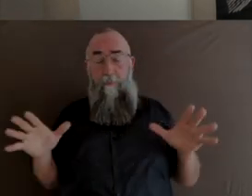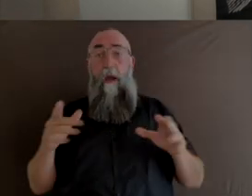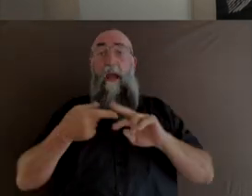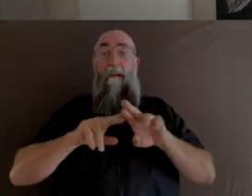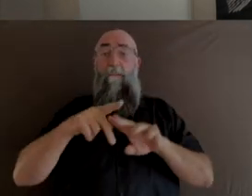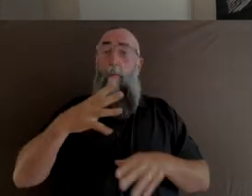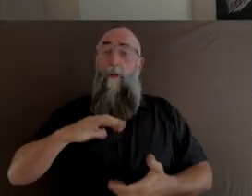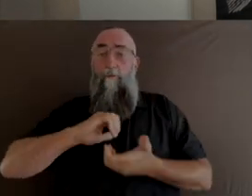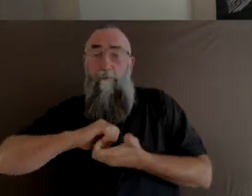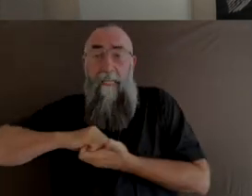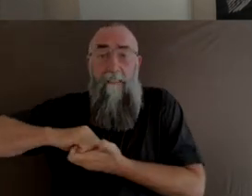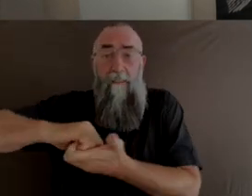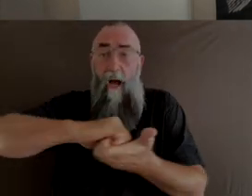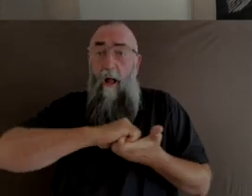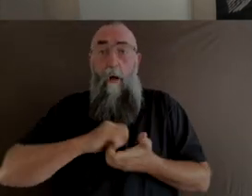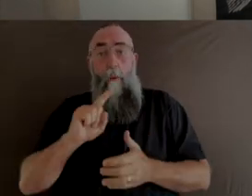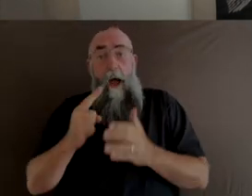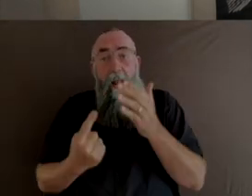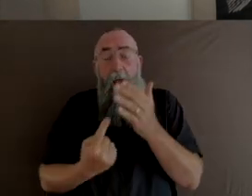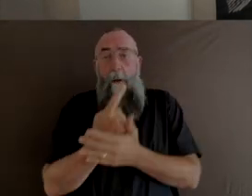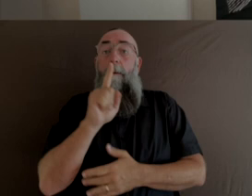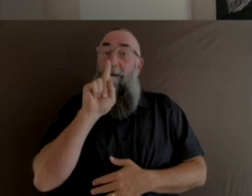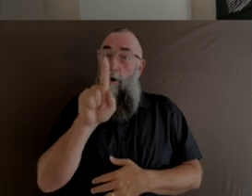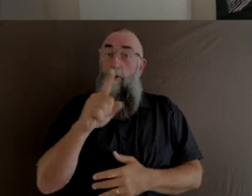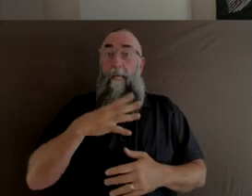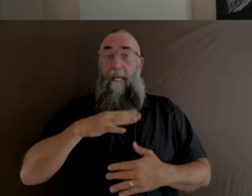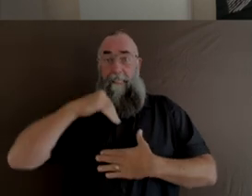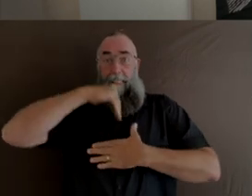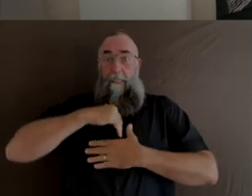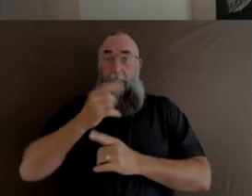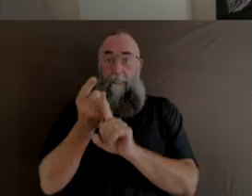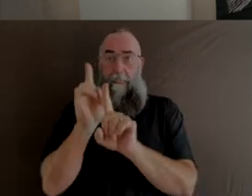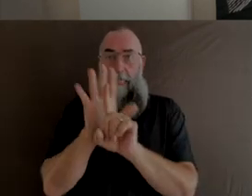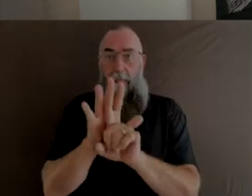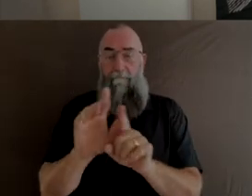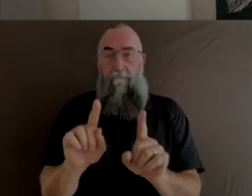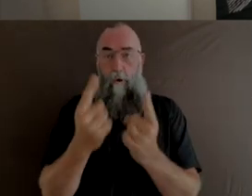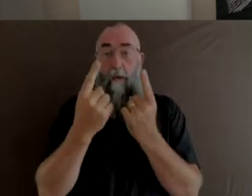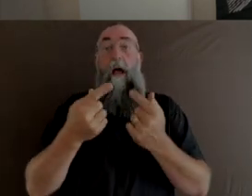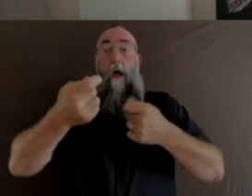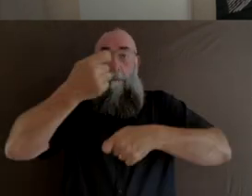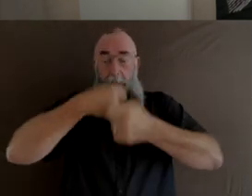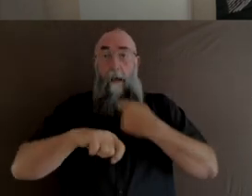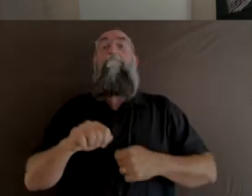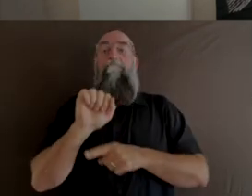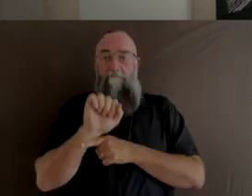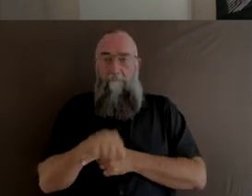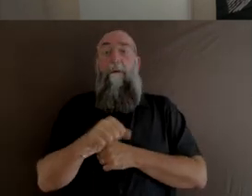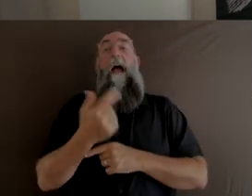we have to reconcile the madness within ourselves and then we need to show up and do whatever's necessary to bring them home.